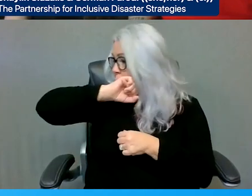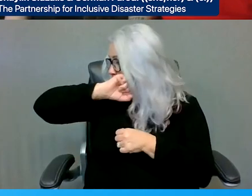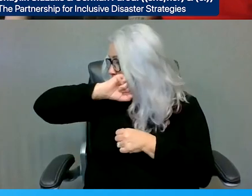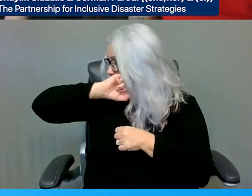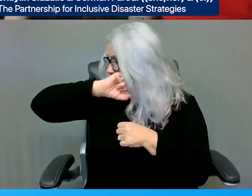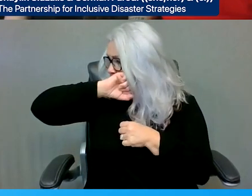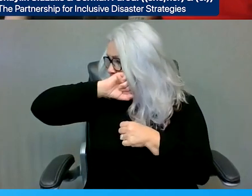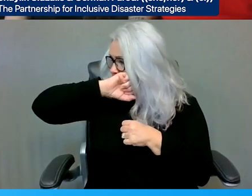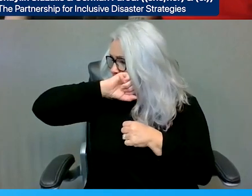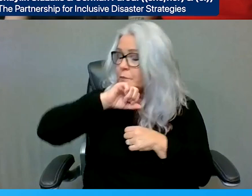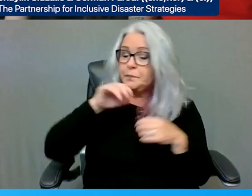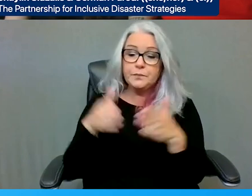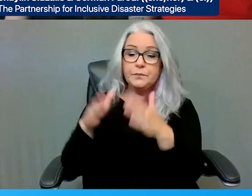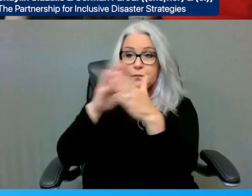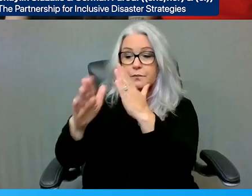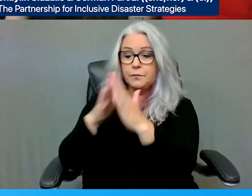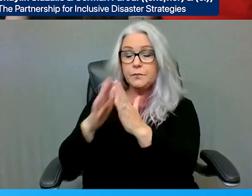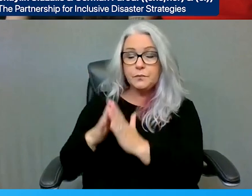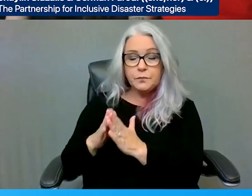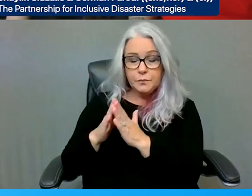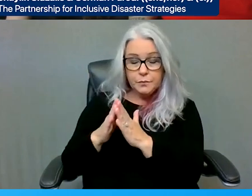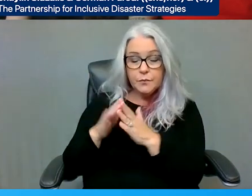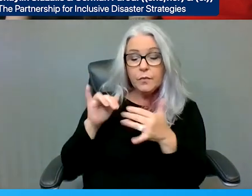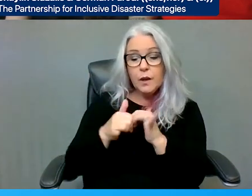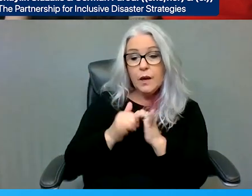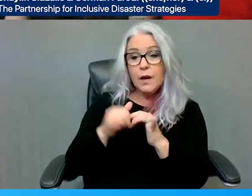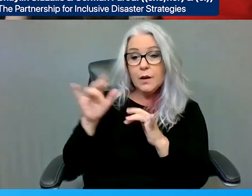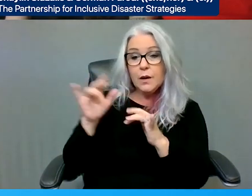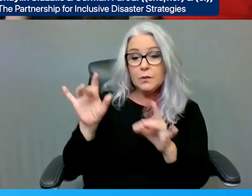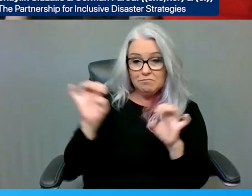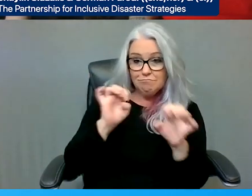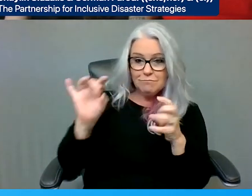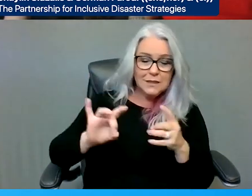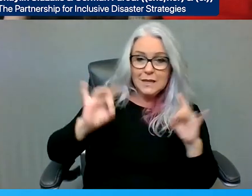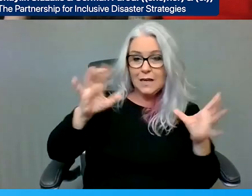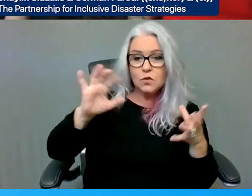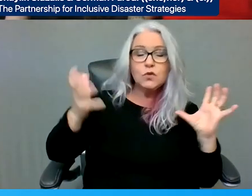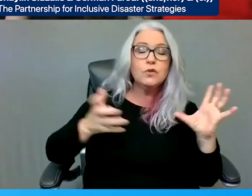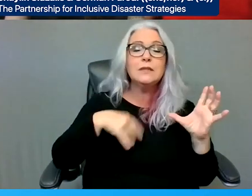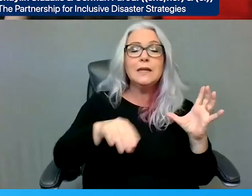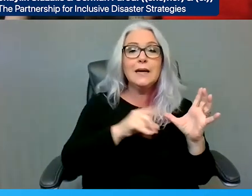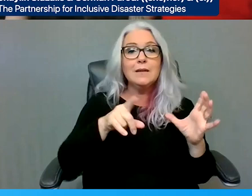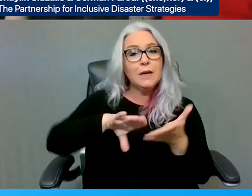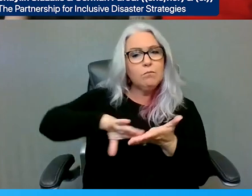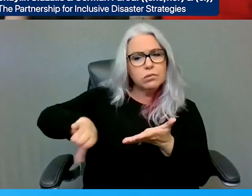disasters and emergencies impact multiply marginalized disabled people, what are our